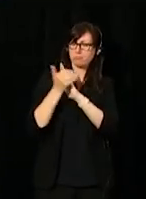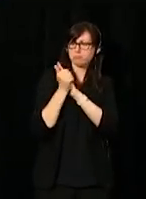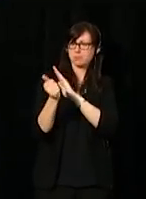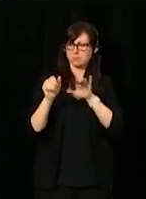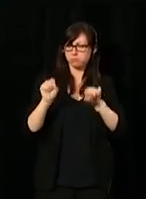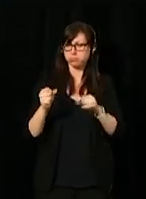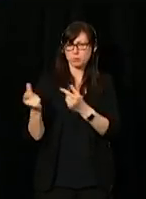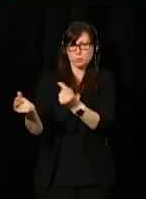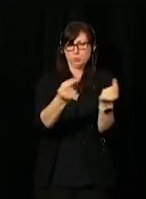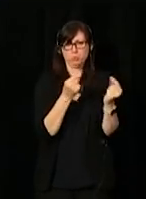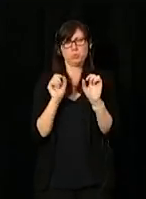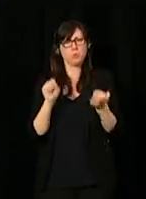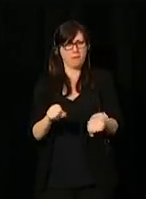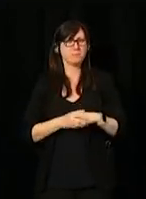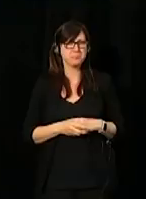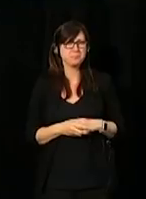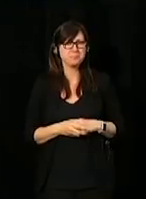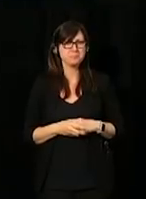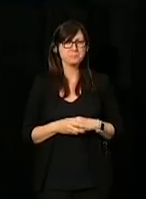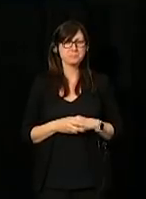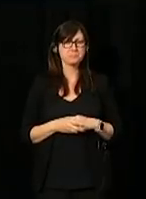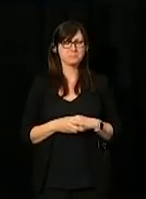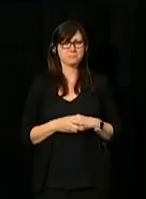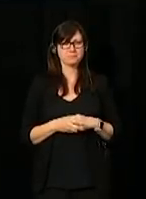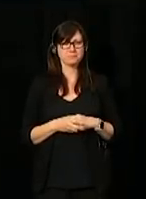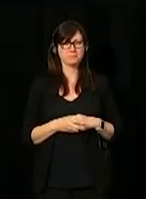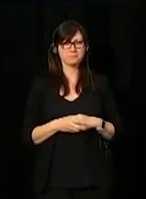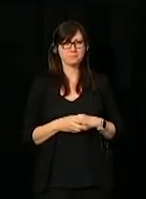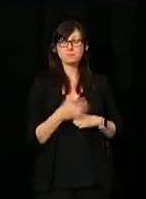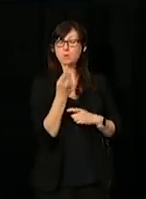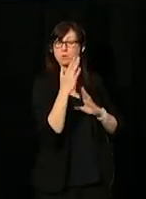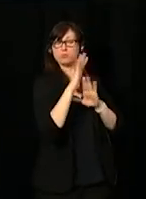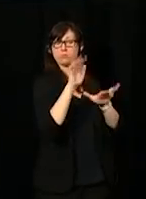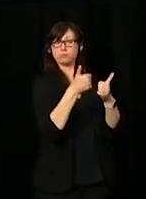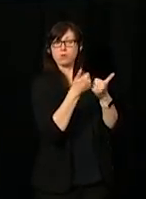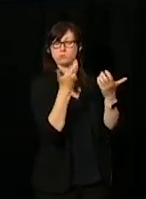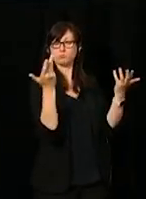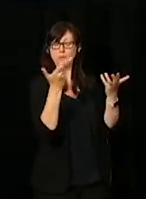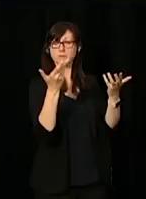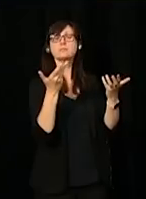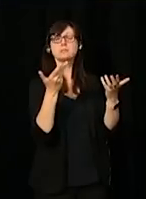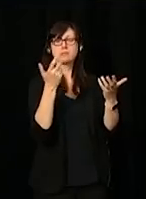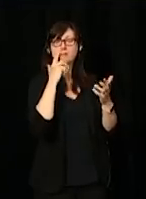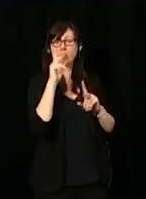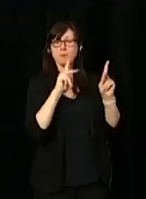and contribute to their maximum. There's one of the biggest challenges that people face with the public service